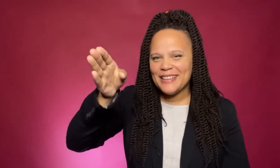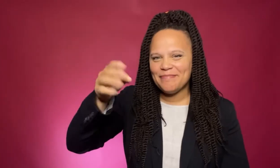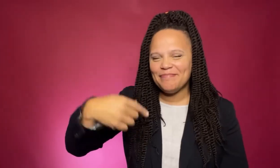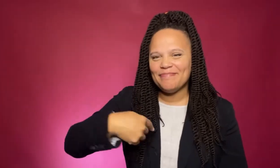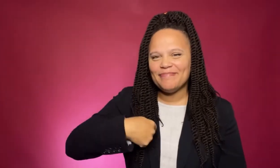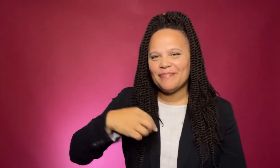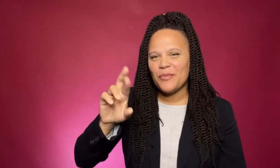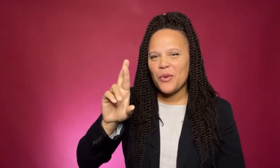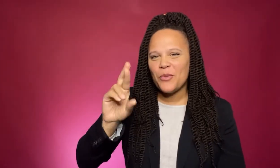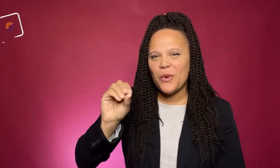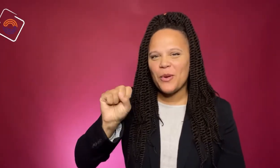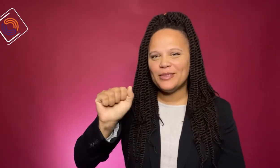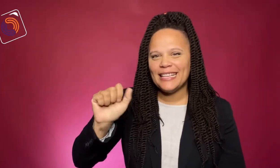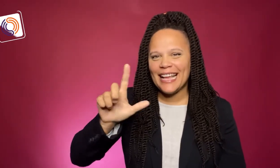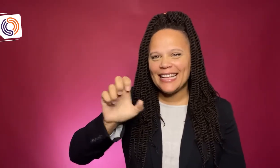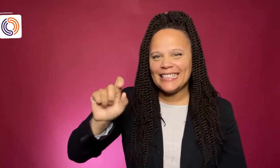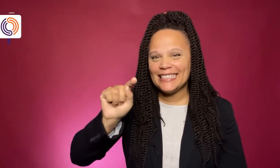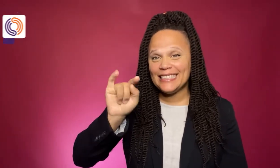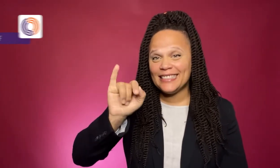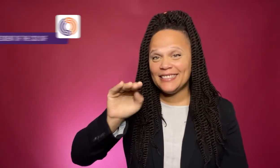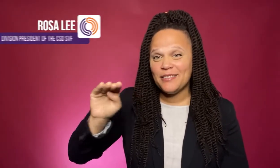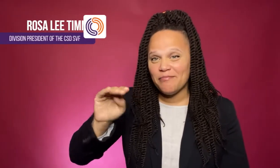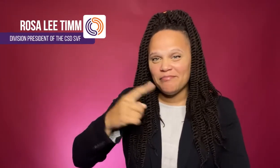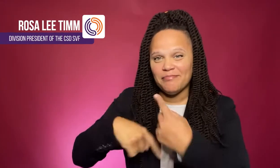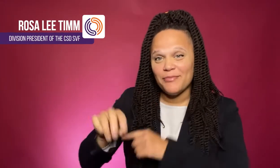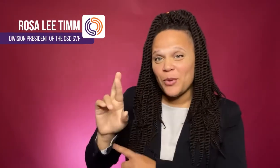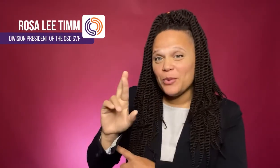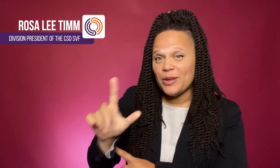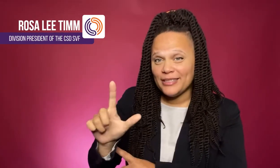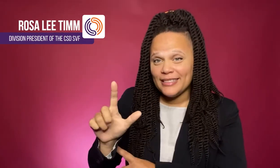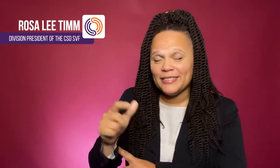Hello, I'm Rosa Lee Timm Sign name, RL.